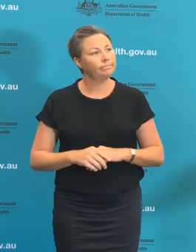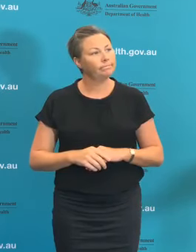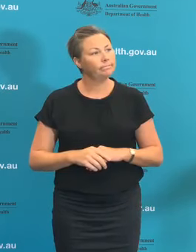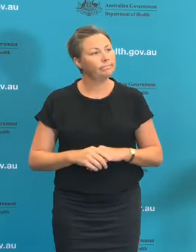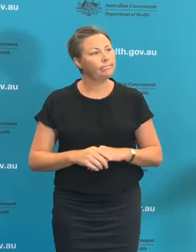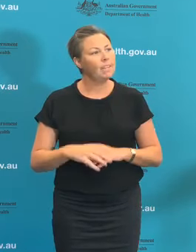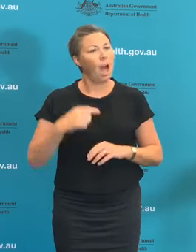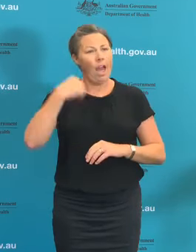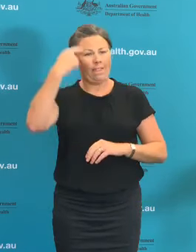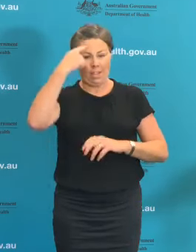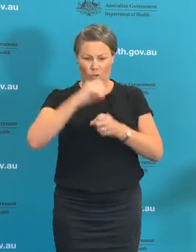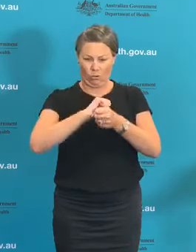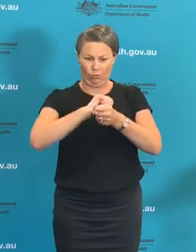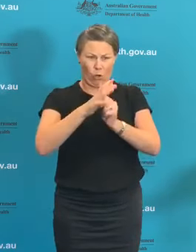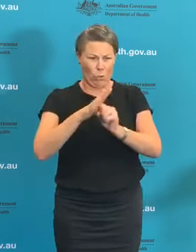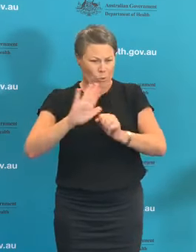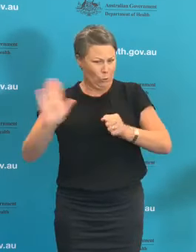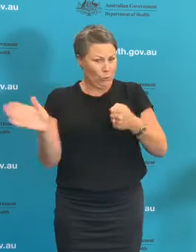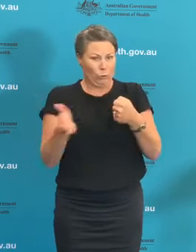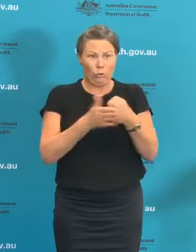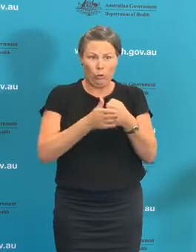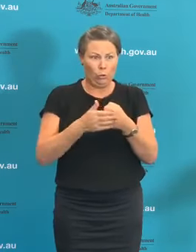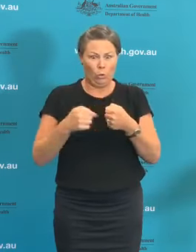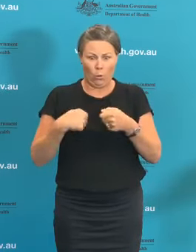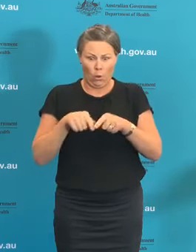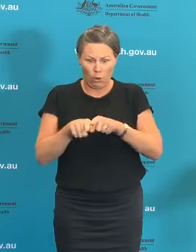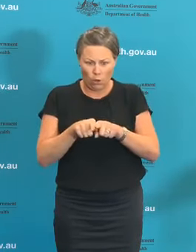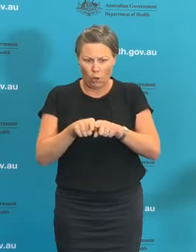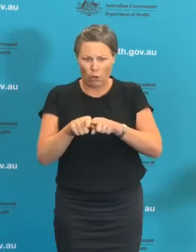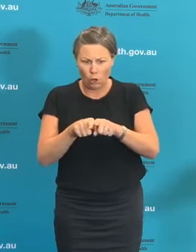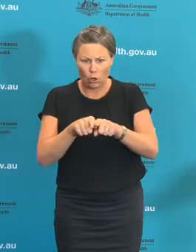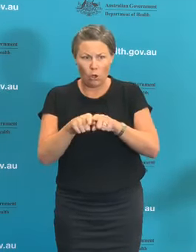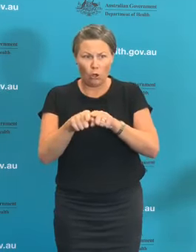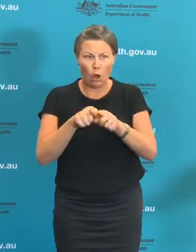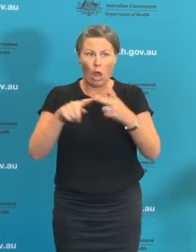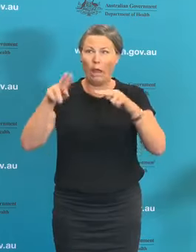coronavirus disease it's it's critical that we take these reports on board and